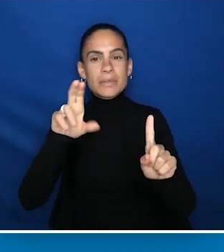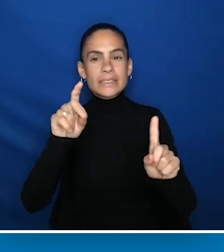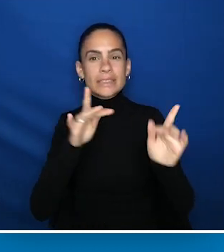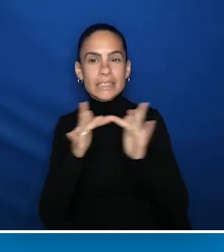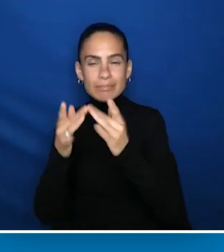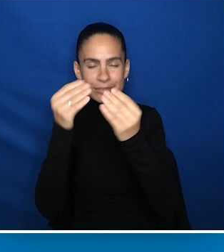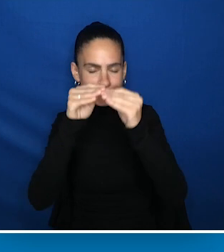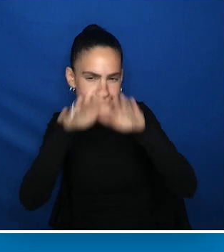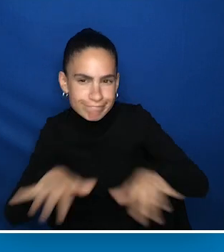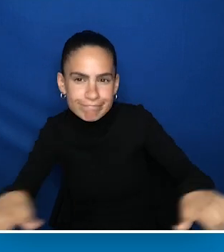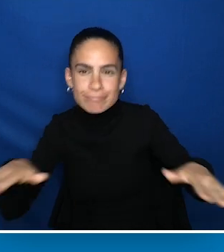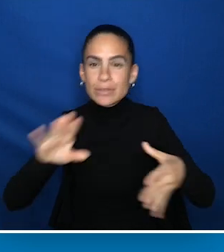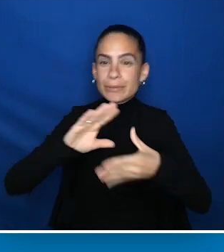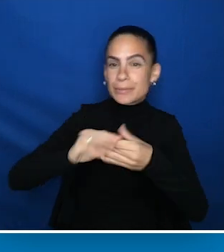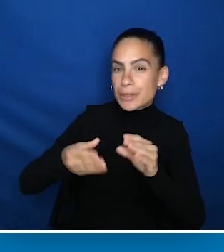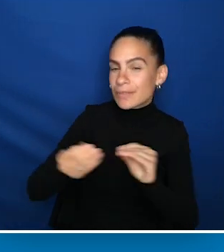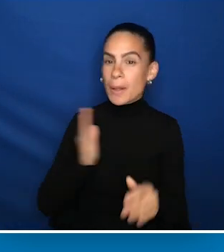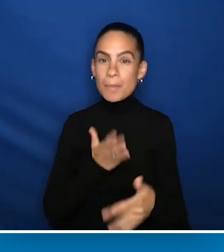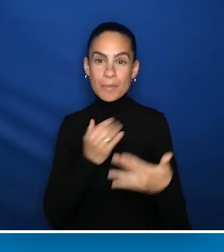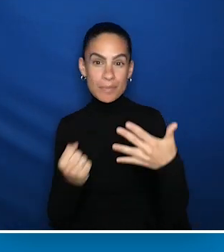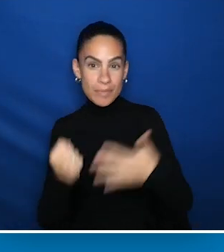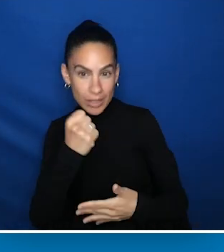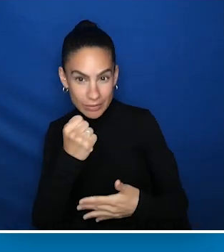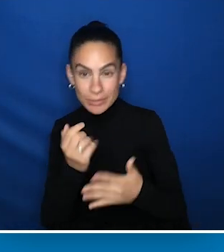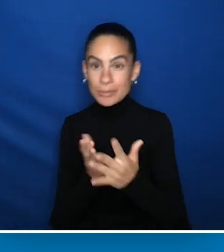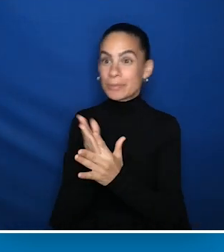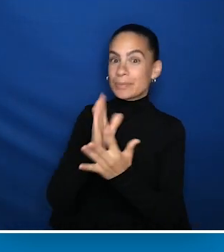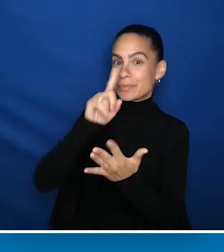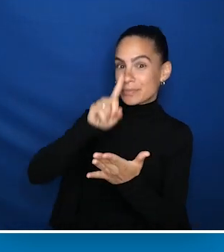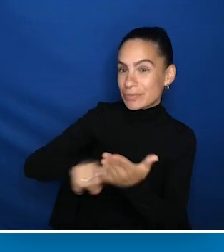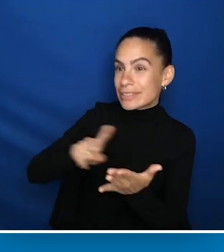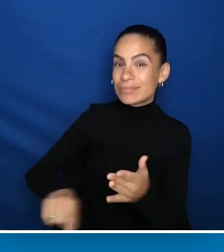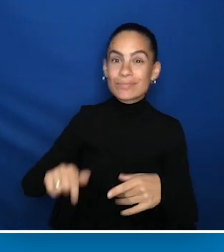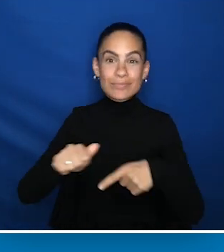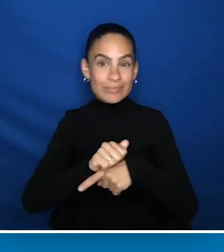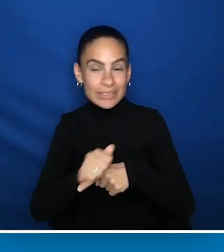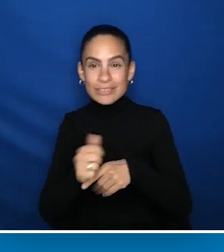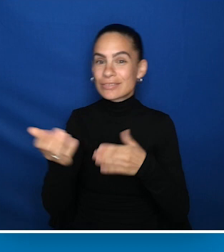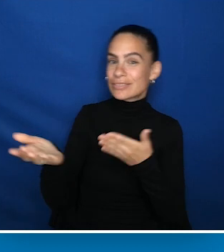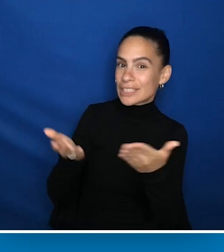informing others of our stories and priorities, and through research, training and service,